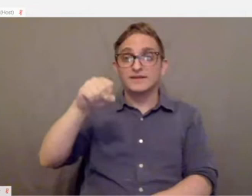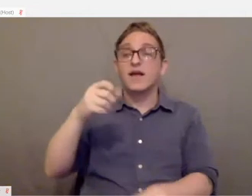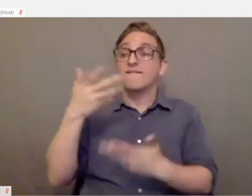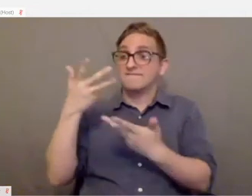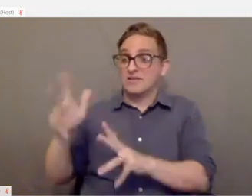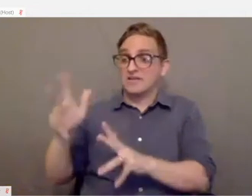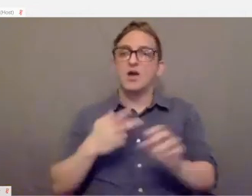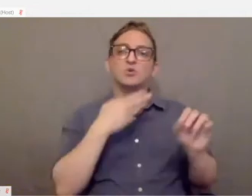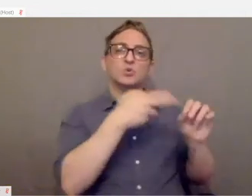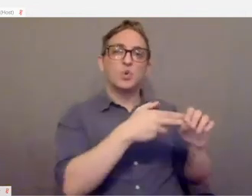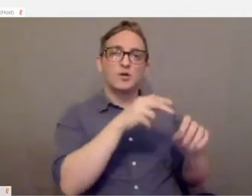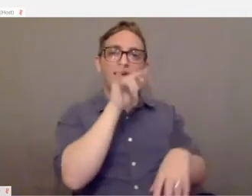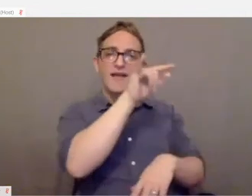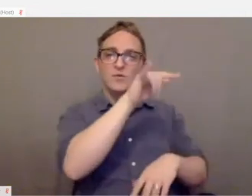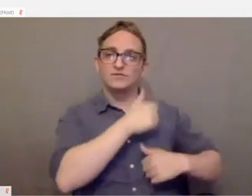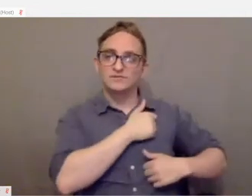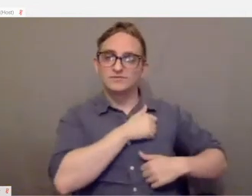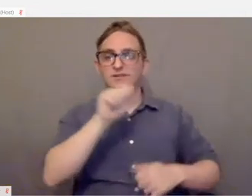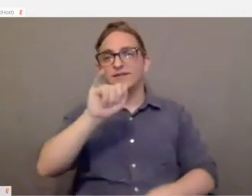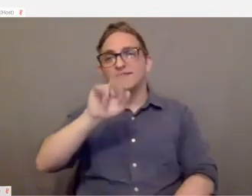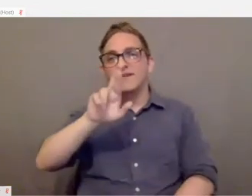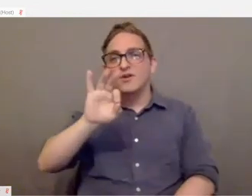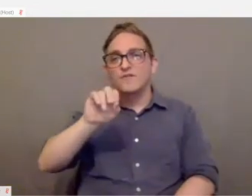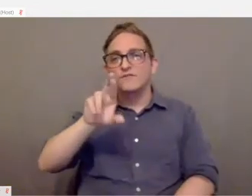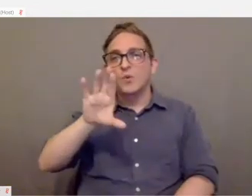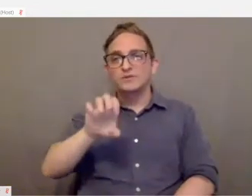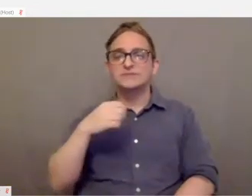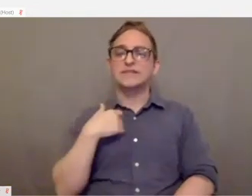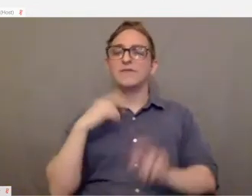I joined the air force as a tech controller.